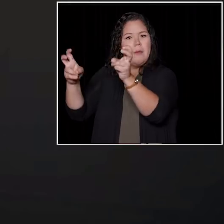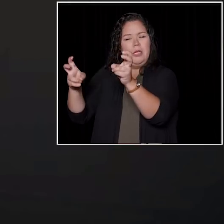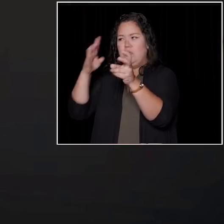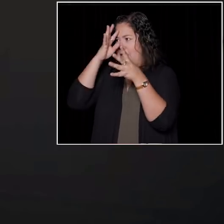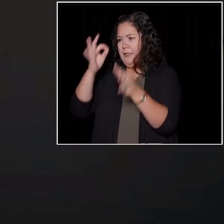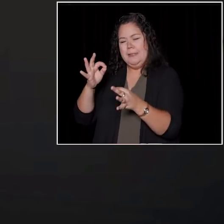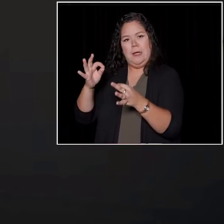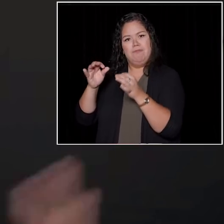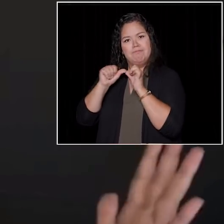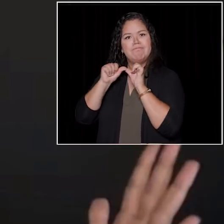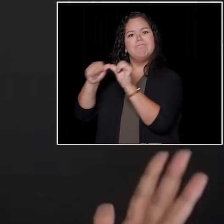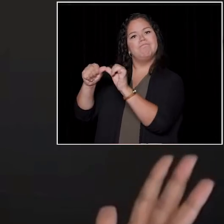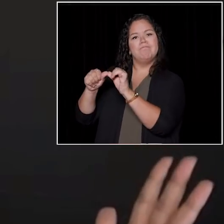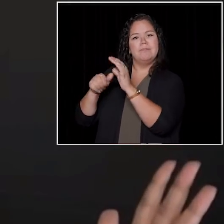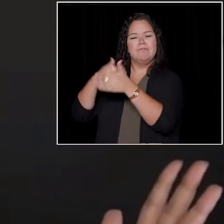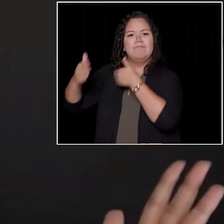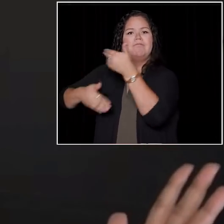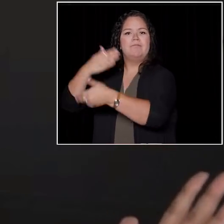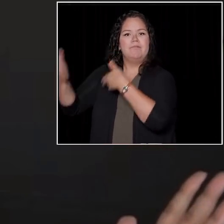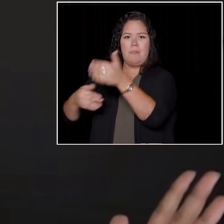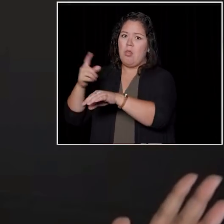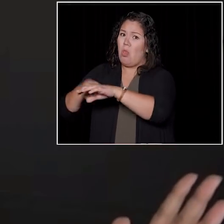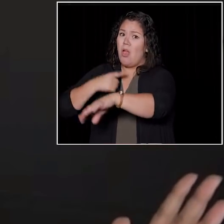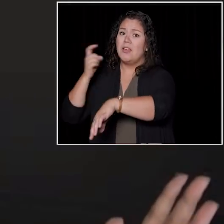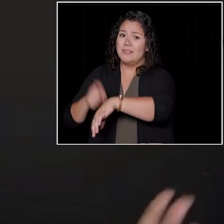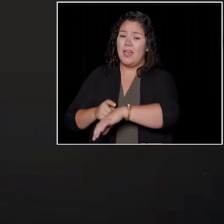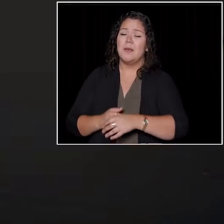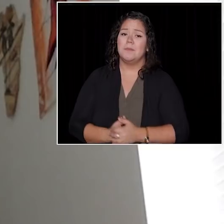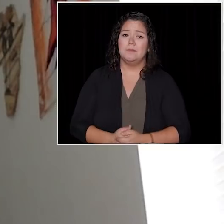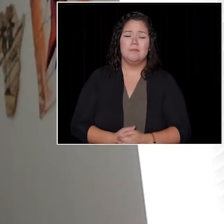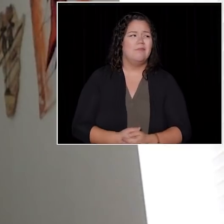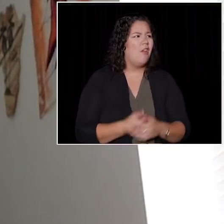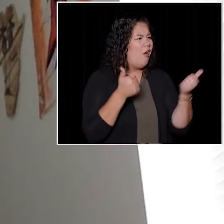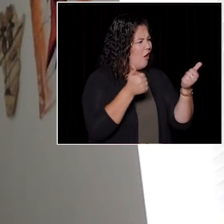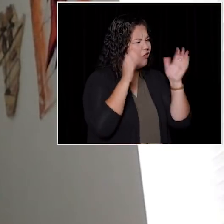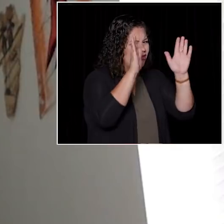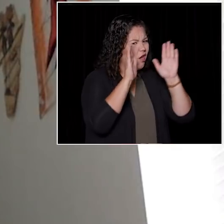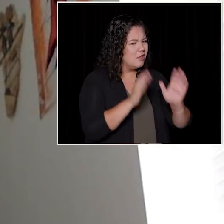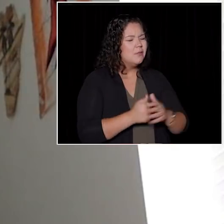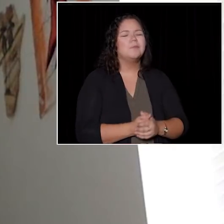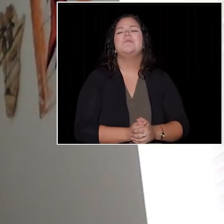and pursued that as my career path for a very long time. I love that, yeah.